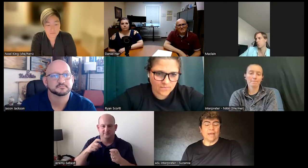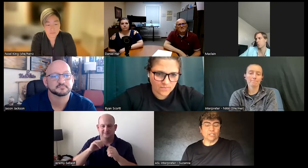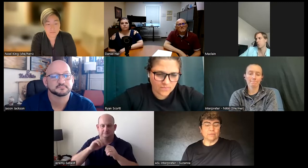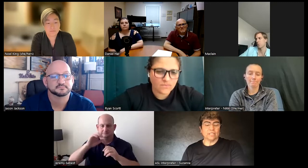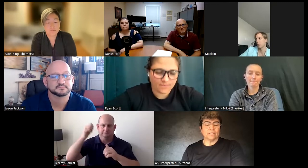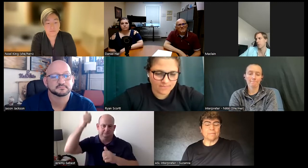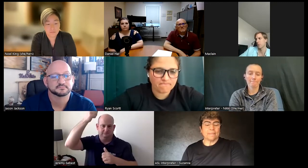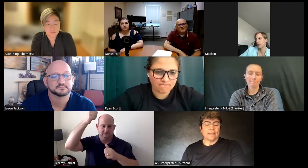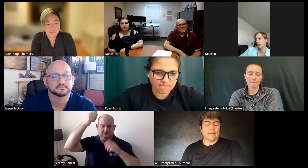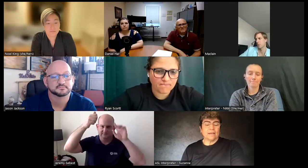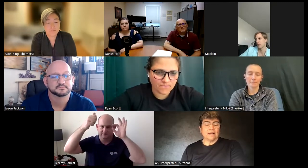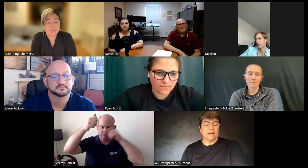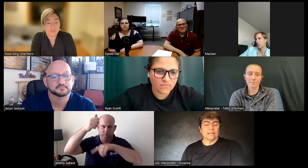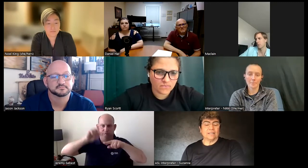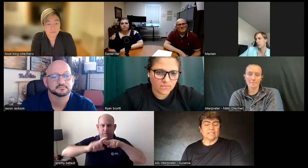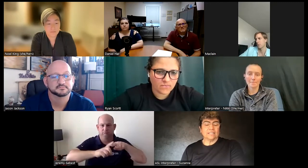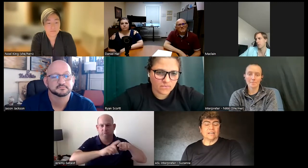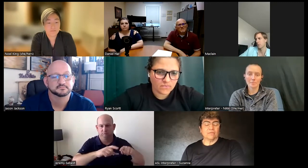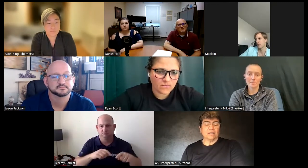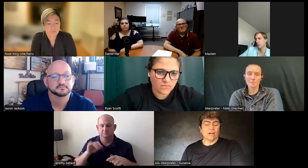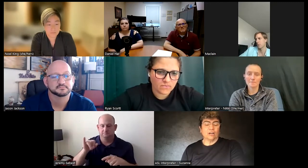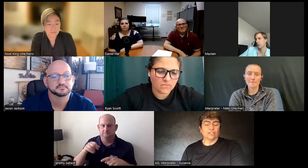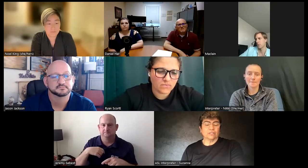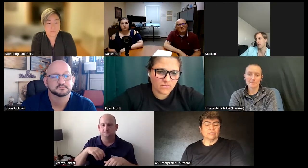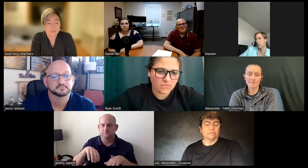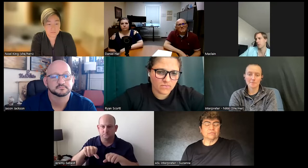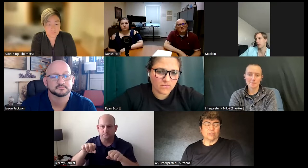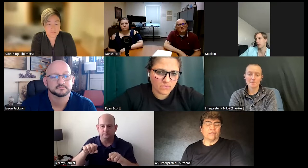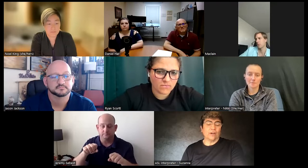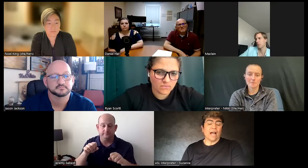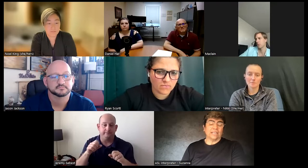management uh and that's a large or a very high